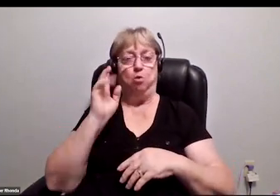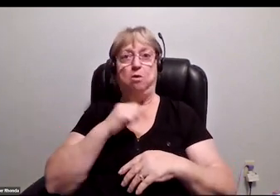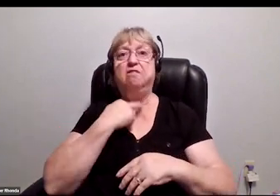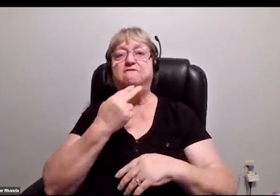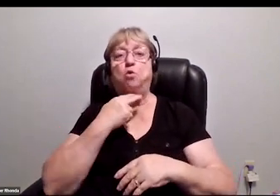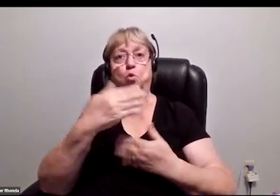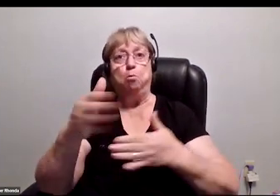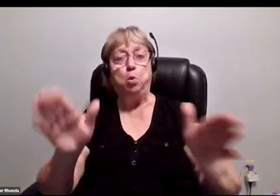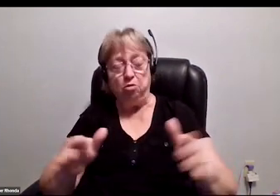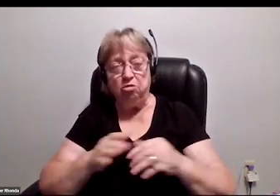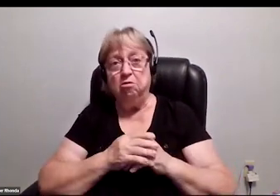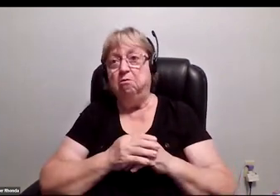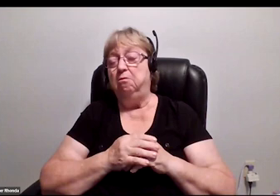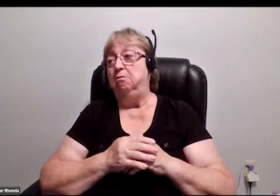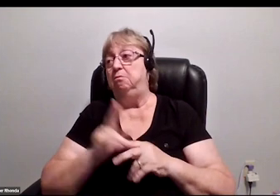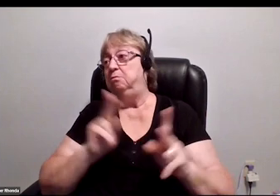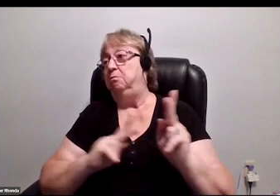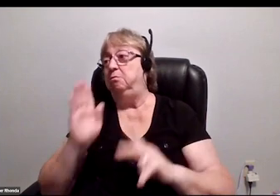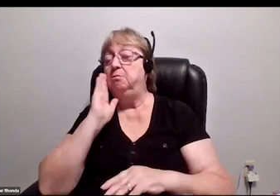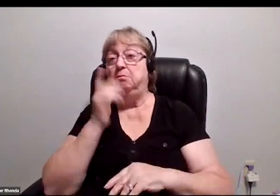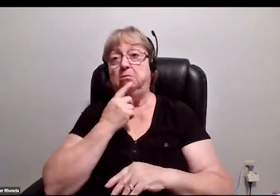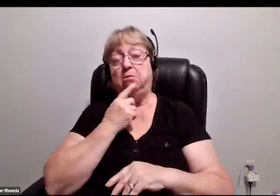I know that people will say, "Hey--"